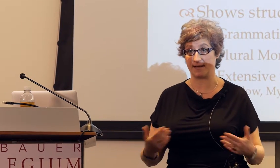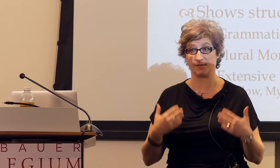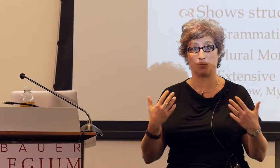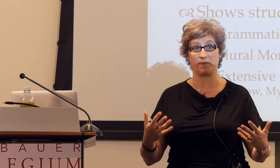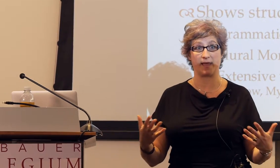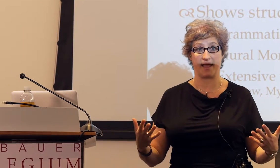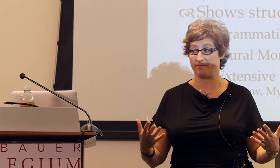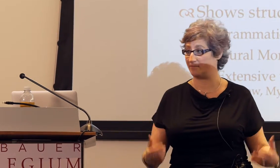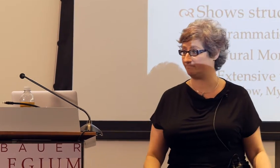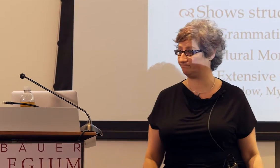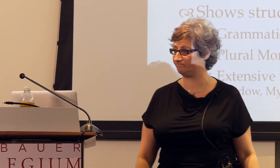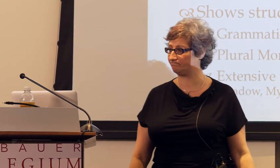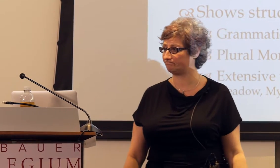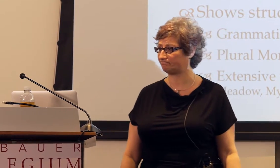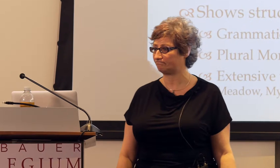that is what they have.